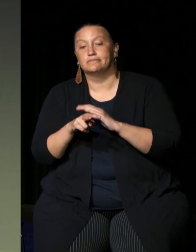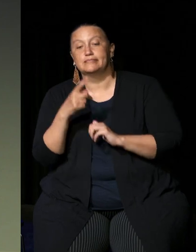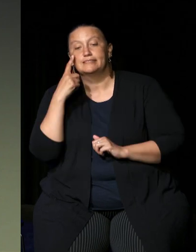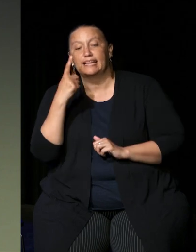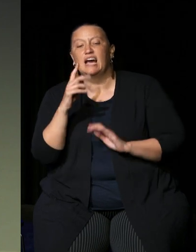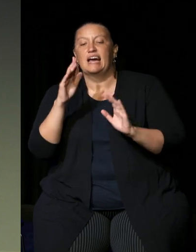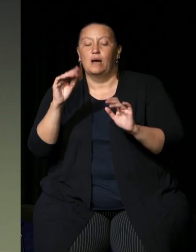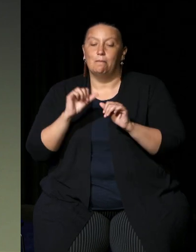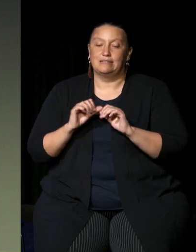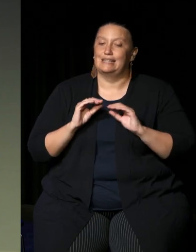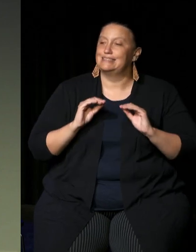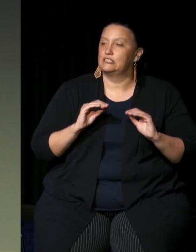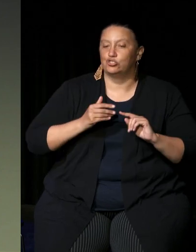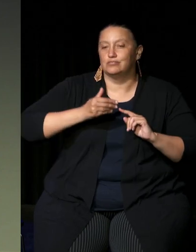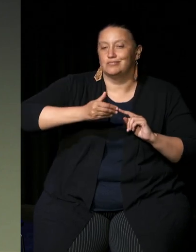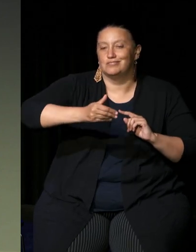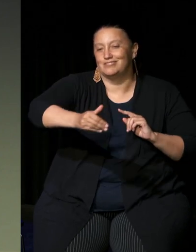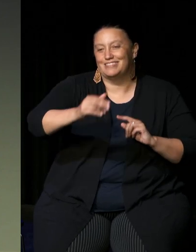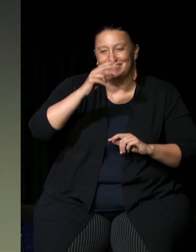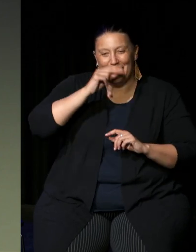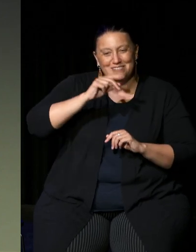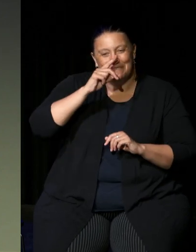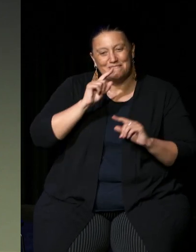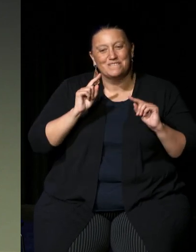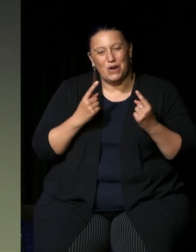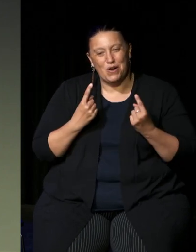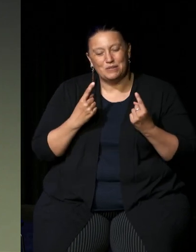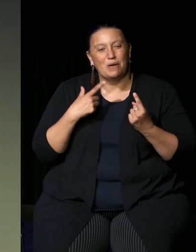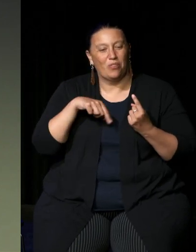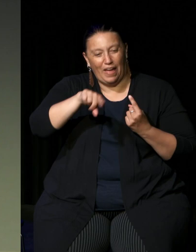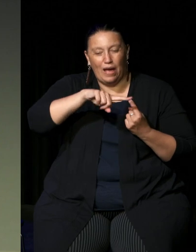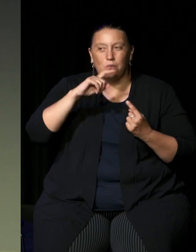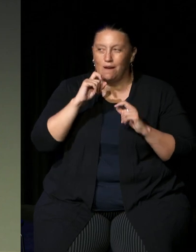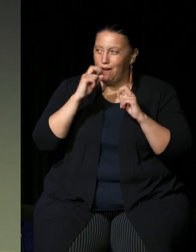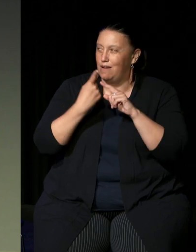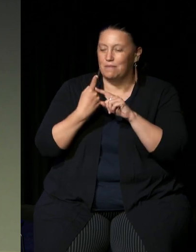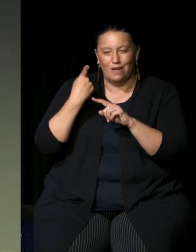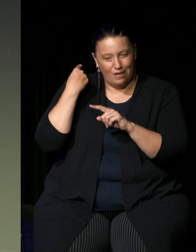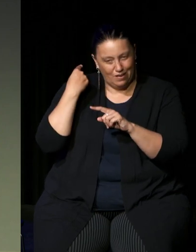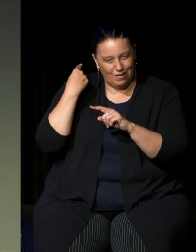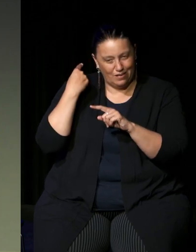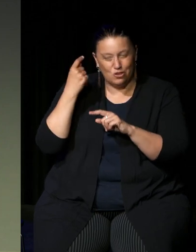teaching our younger people who will understand the past know where they came from and actually